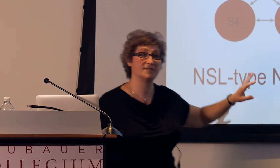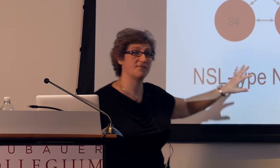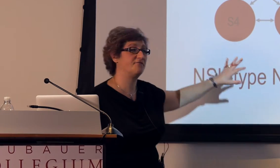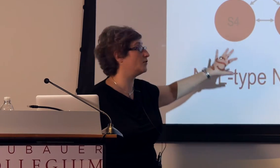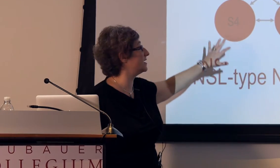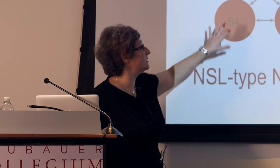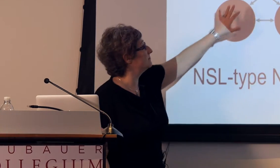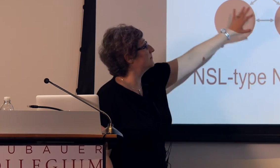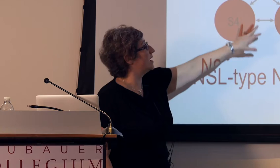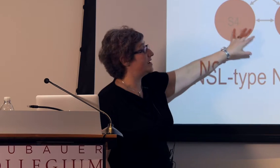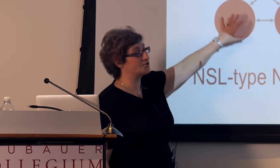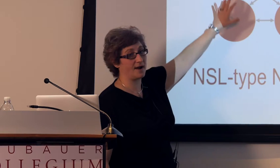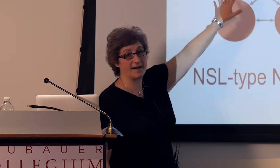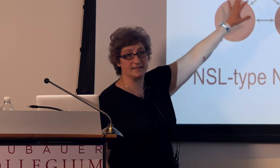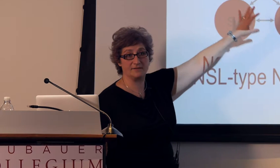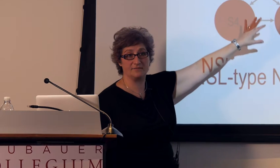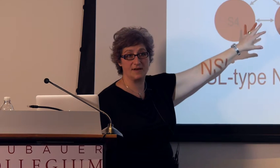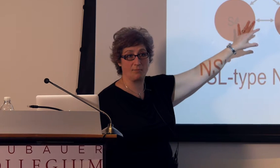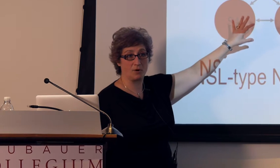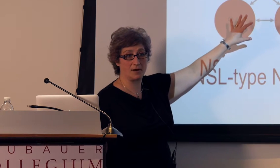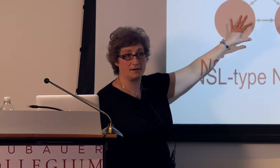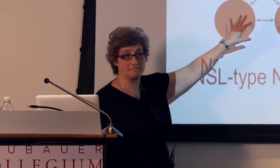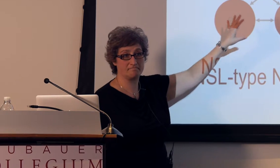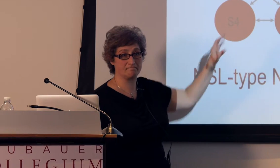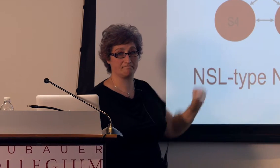so this is a fully interactive network.